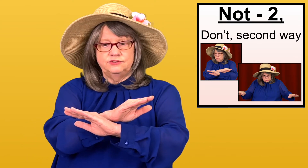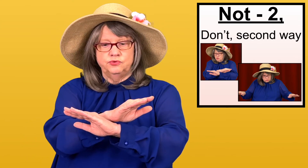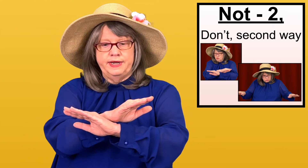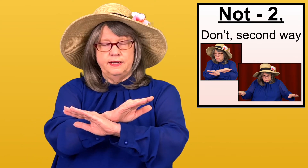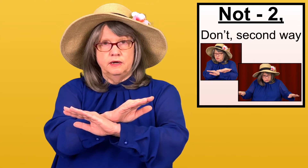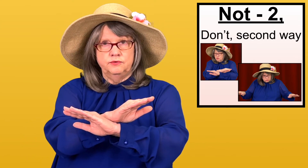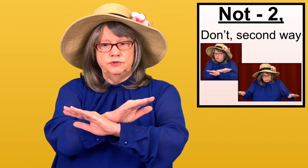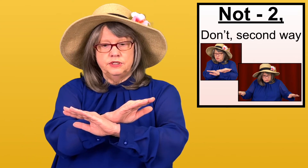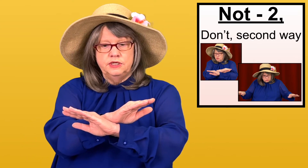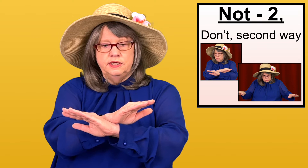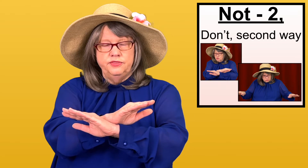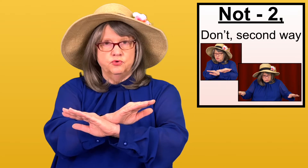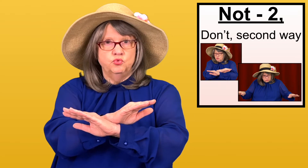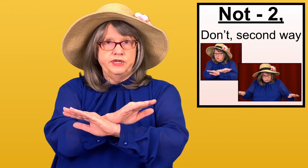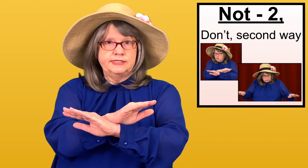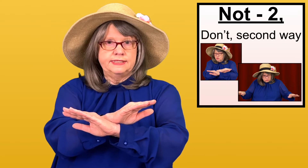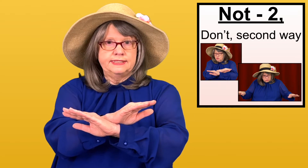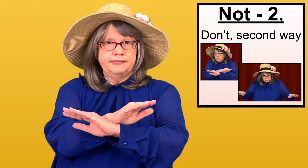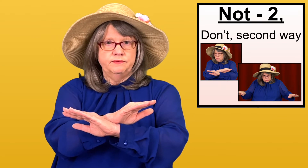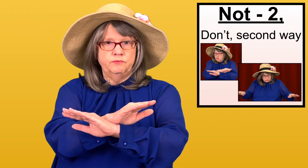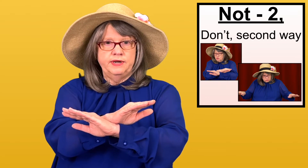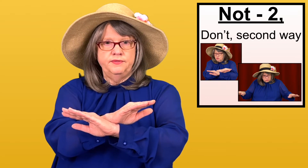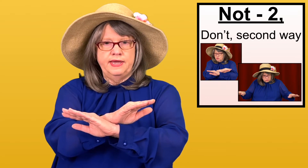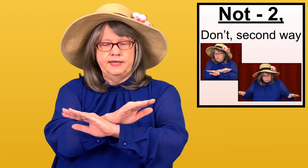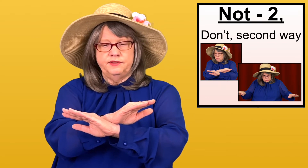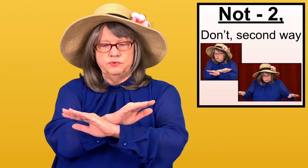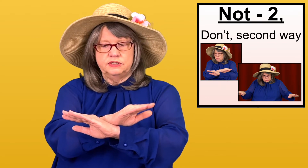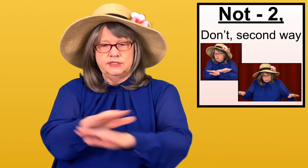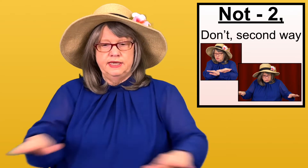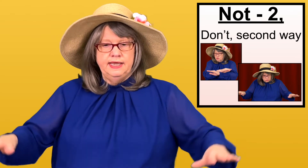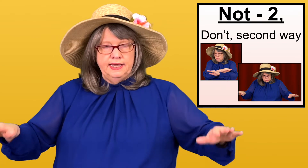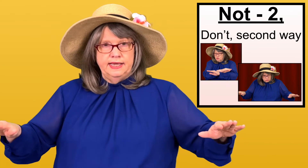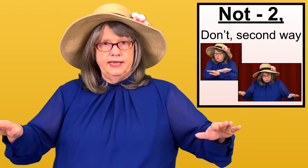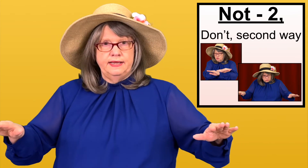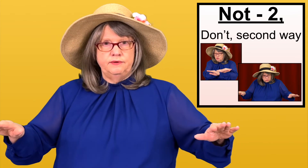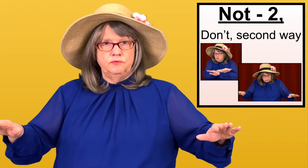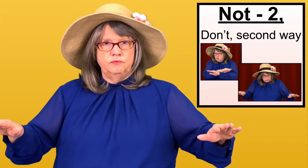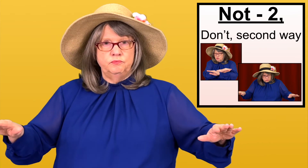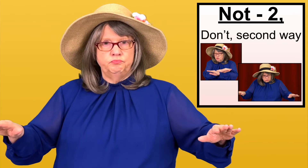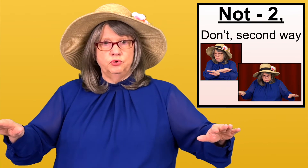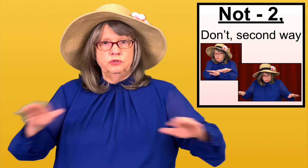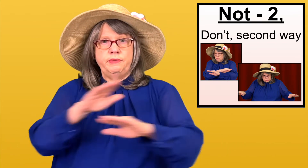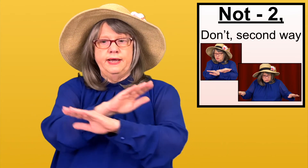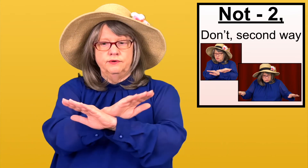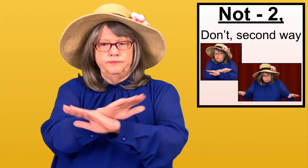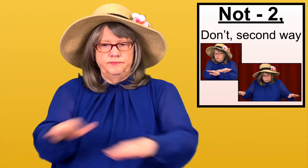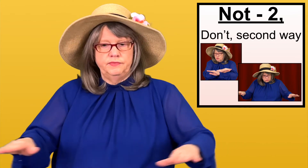around the wrists, around at the wrist, and pull them out